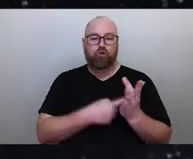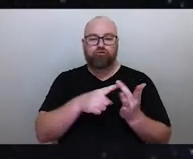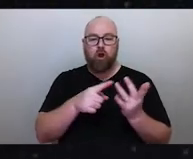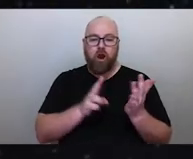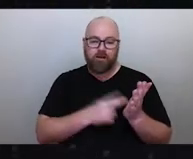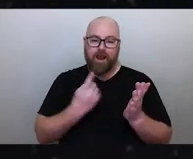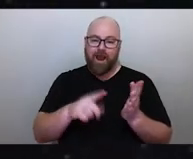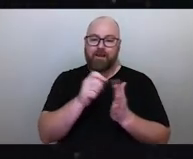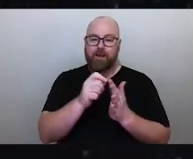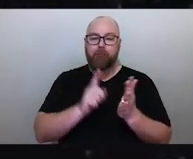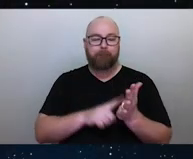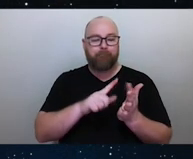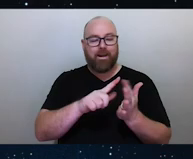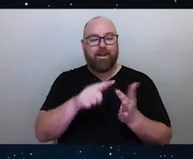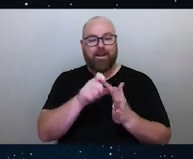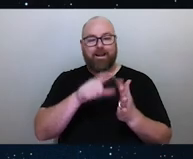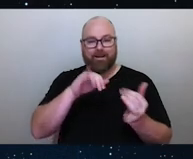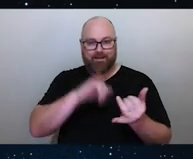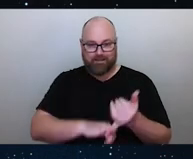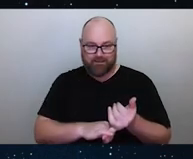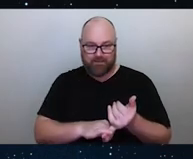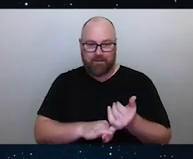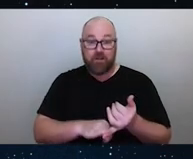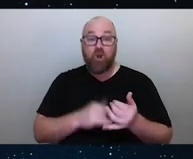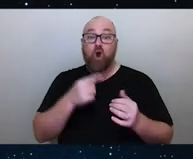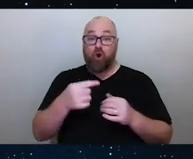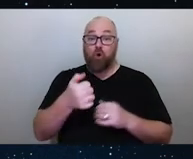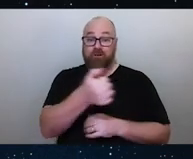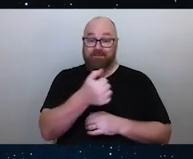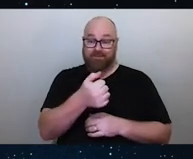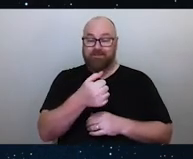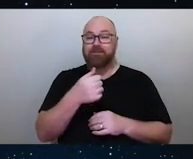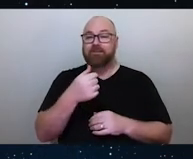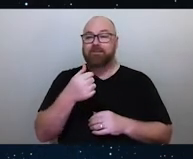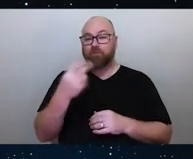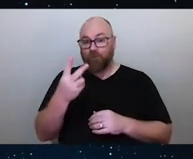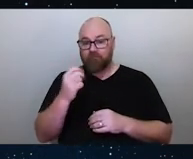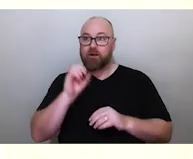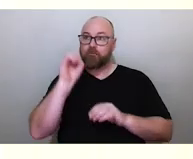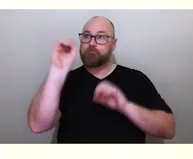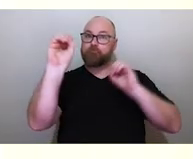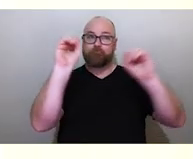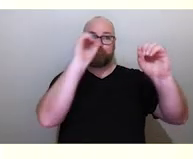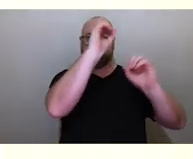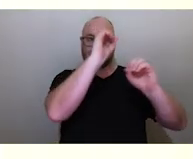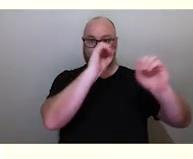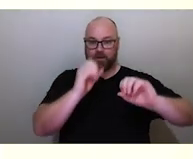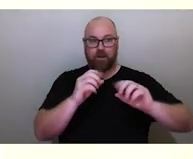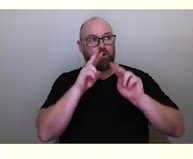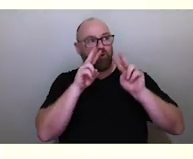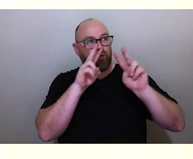and of these stars of the Pleiades. The positions of these stars throughout the year can tell you about seasonal change,